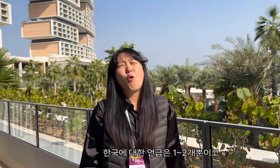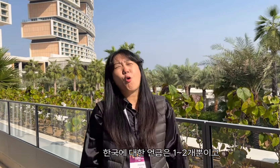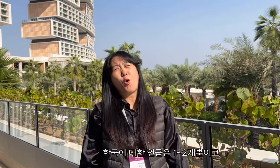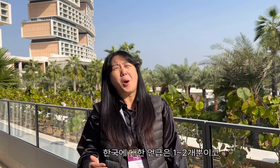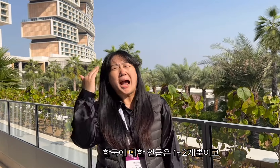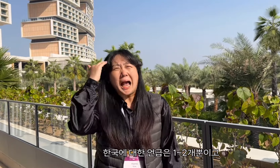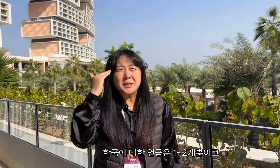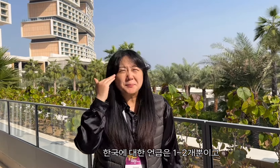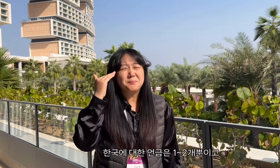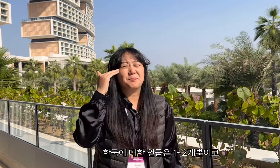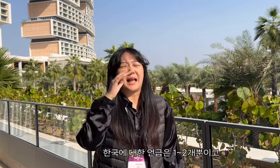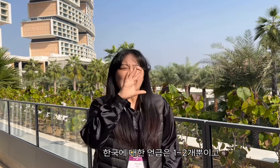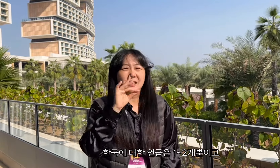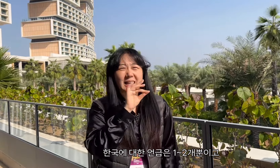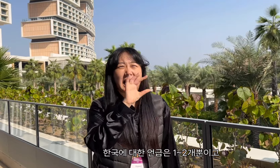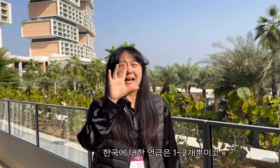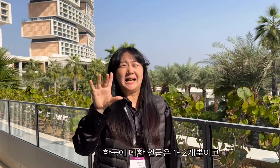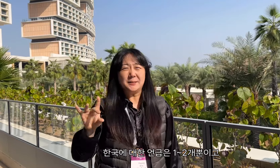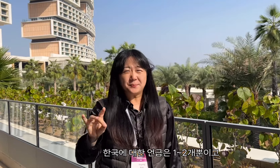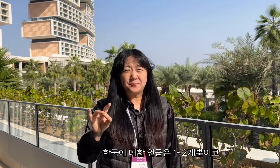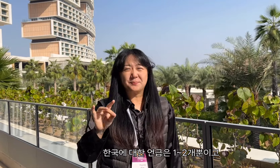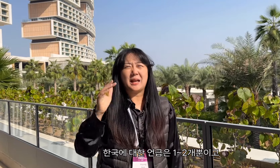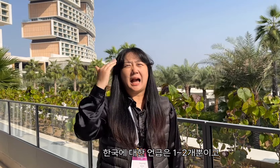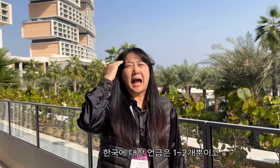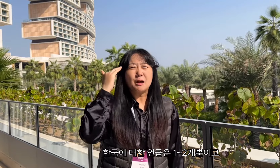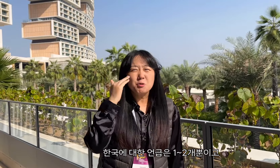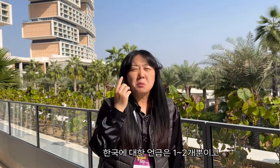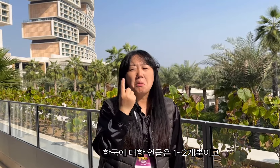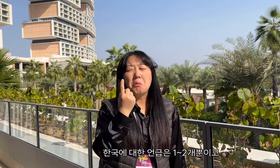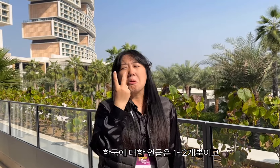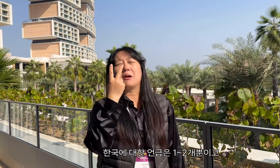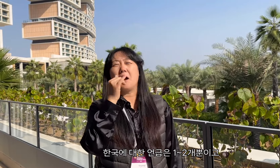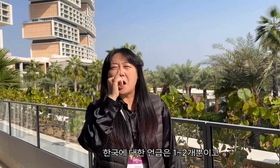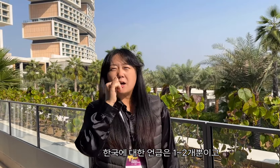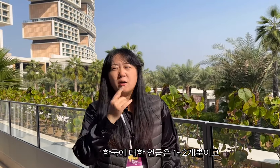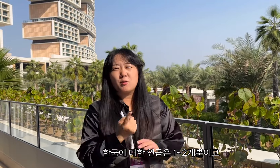They only mentioned Korea 1 or 2 times and